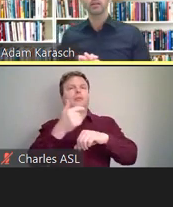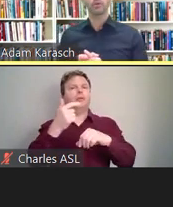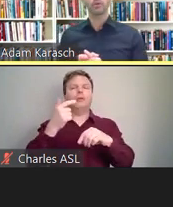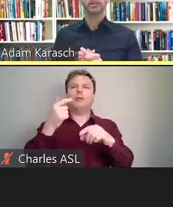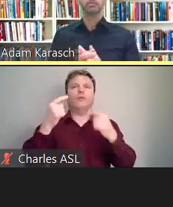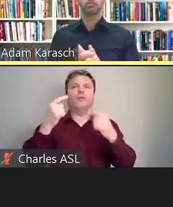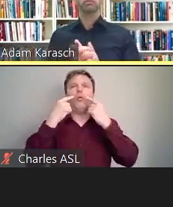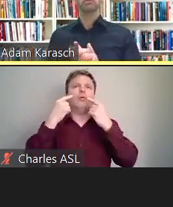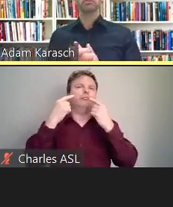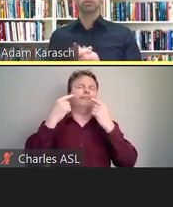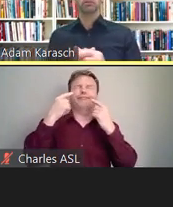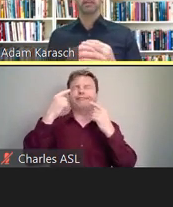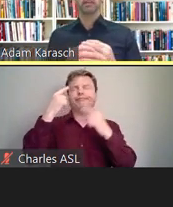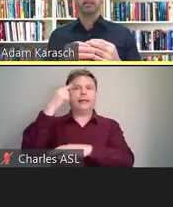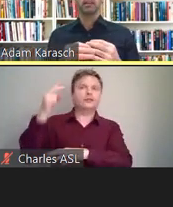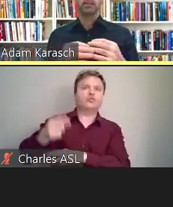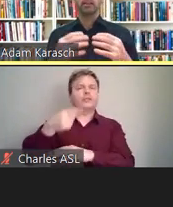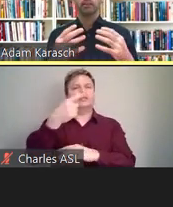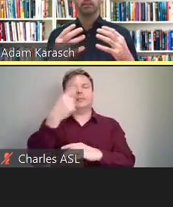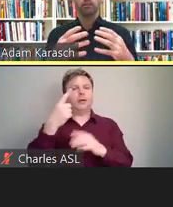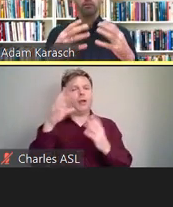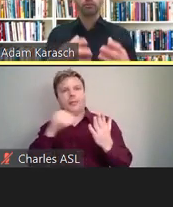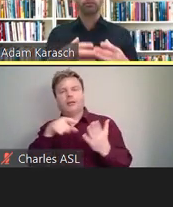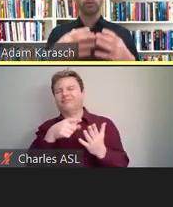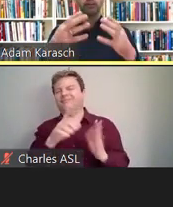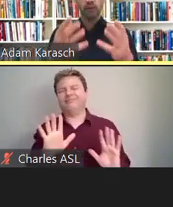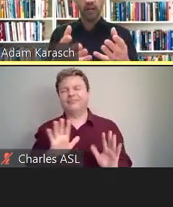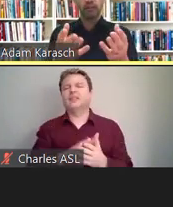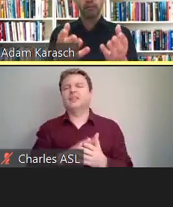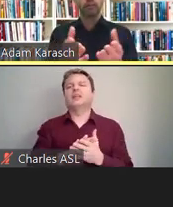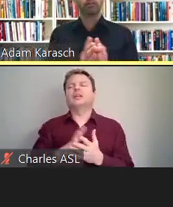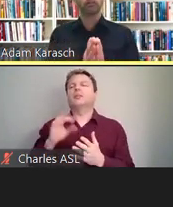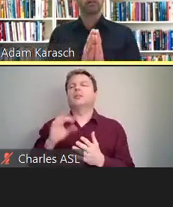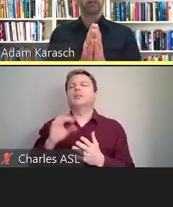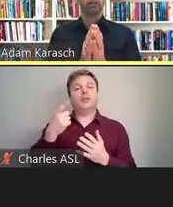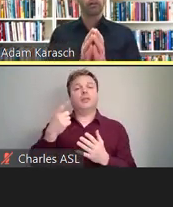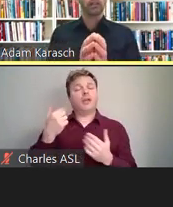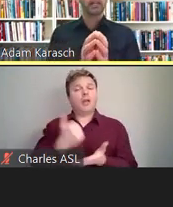But what they do do is they give us a useful kind of behind-the-curtain look